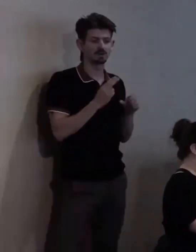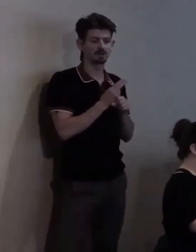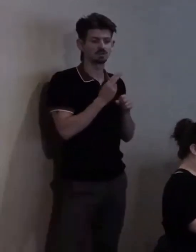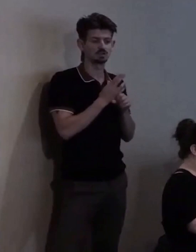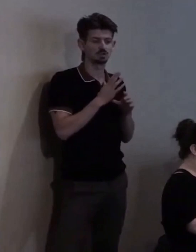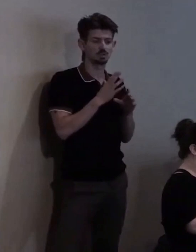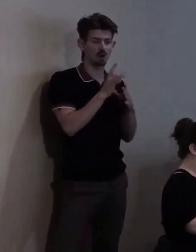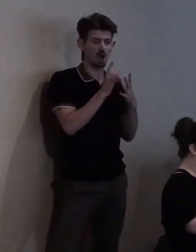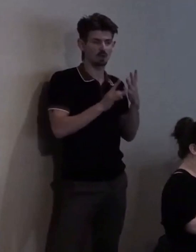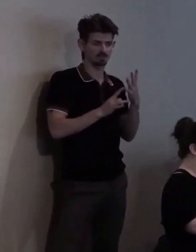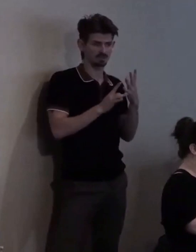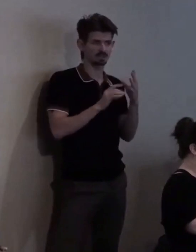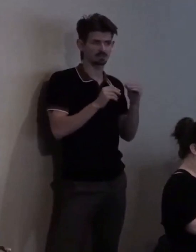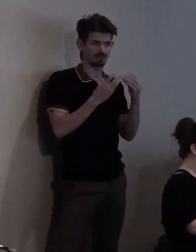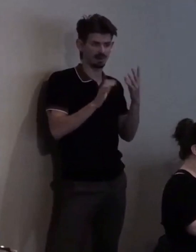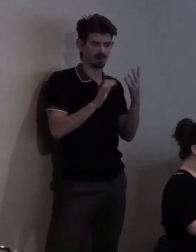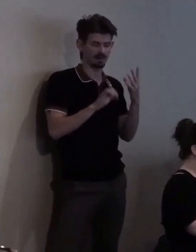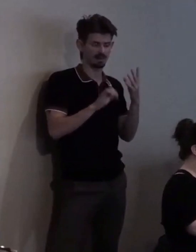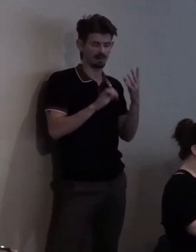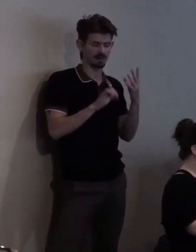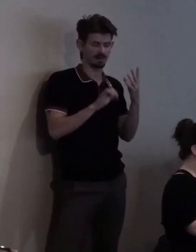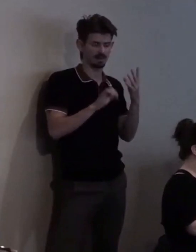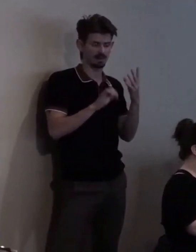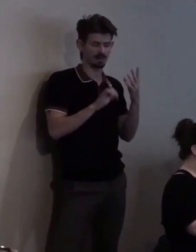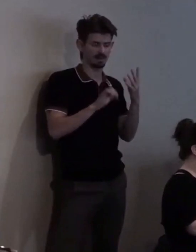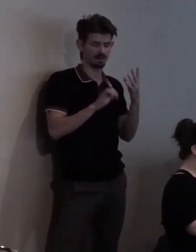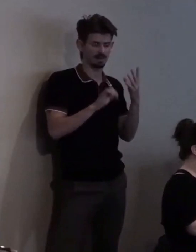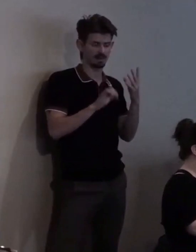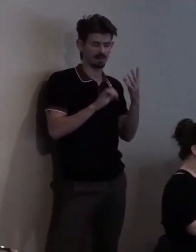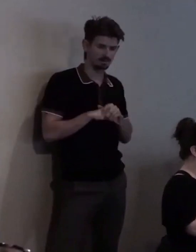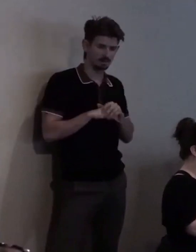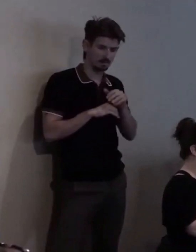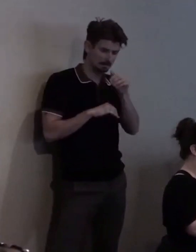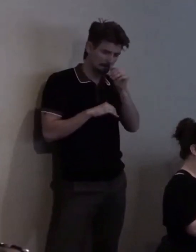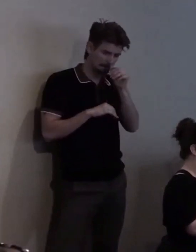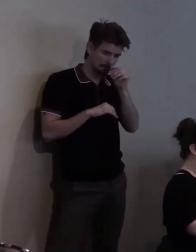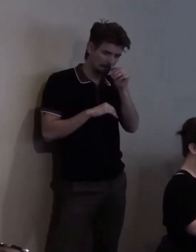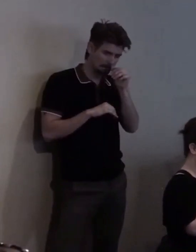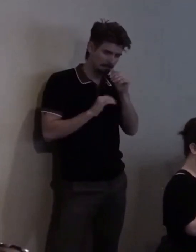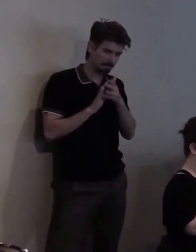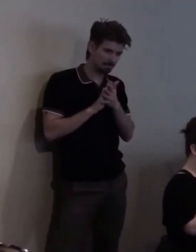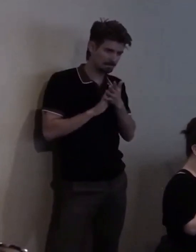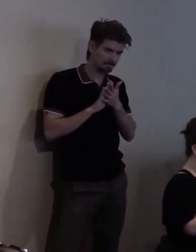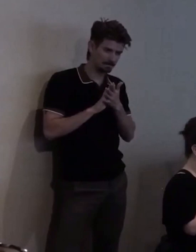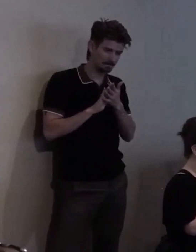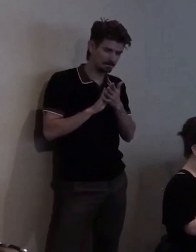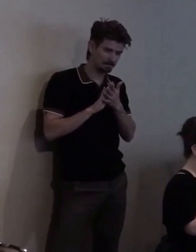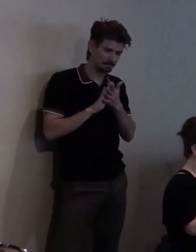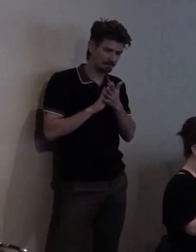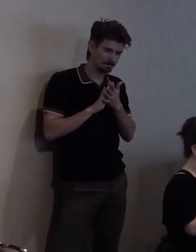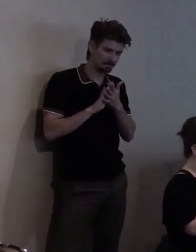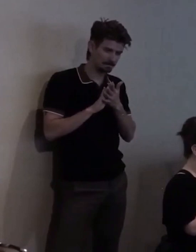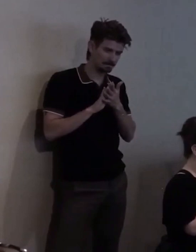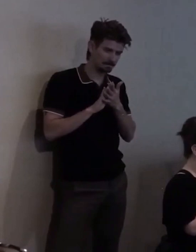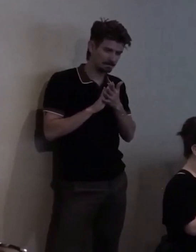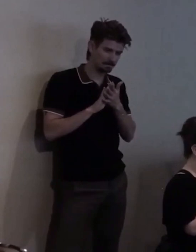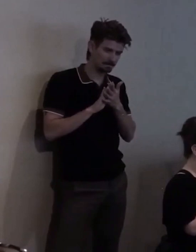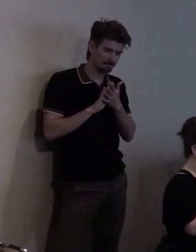Also in being [chuckles] vocal about voting rights for people with disabilities...